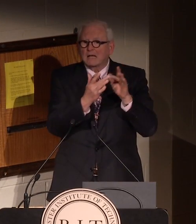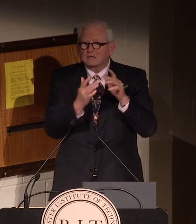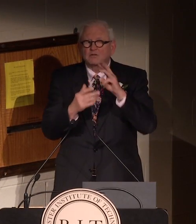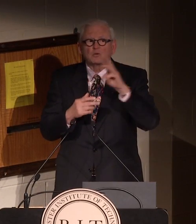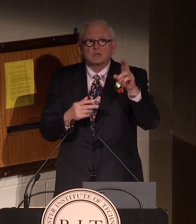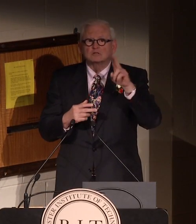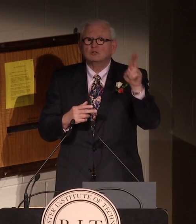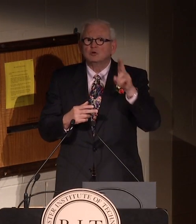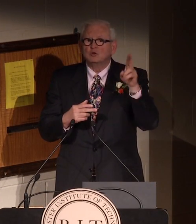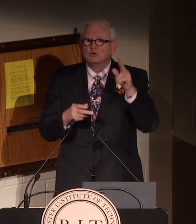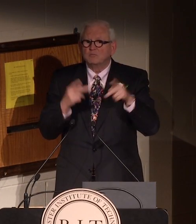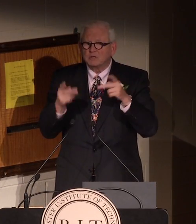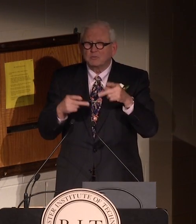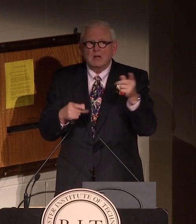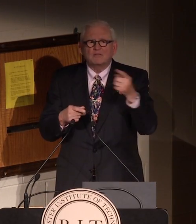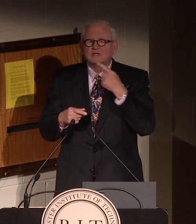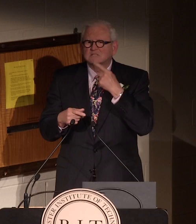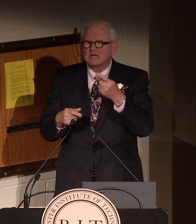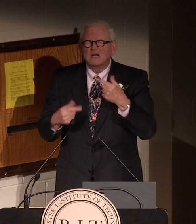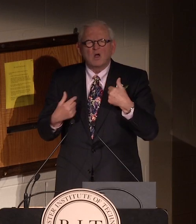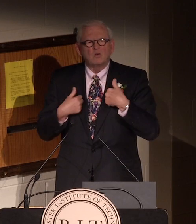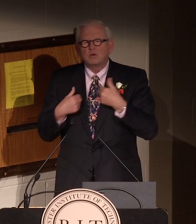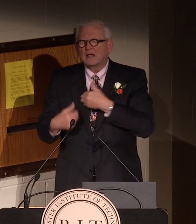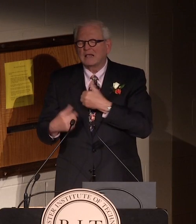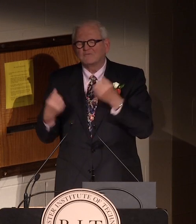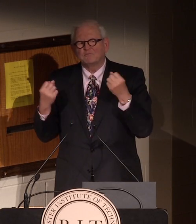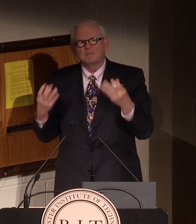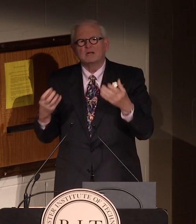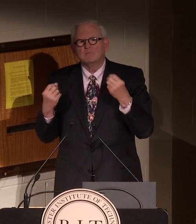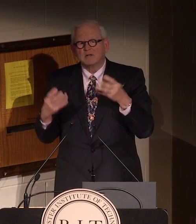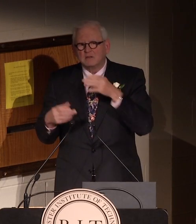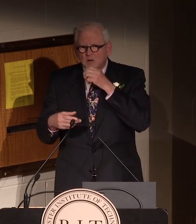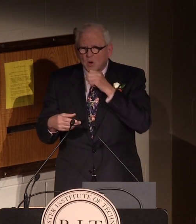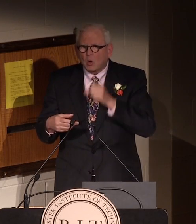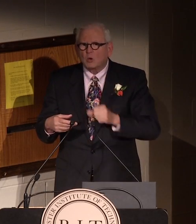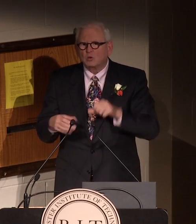So he contacted Western Union and they said, oh, we have many,